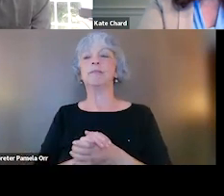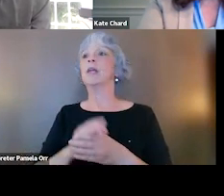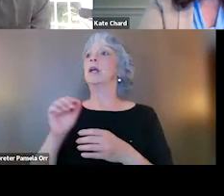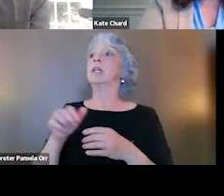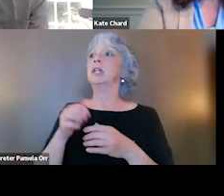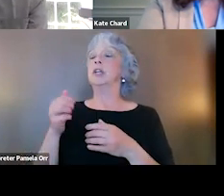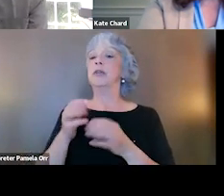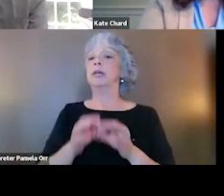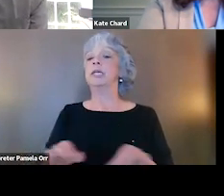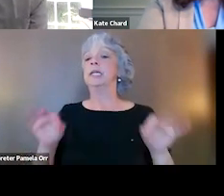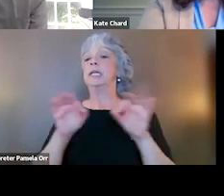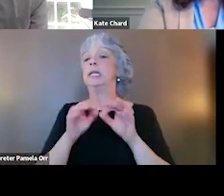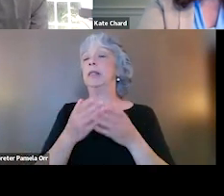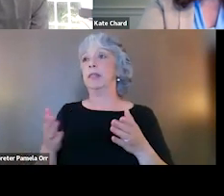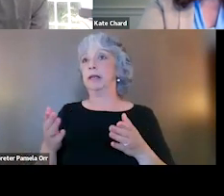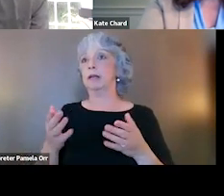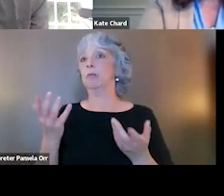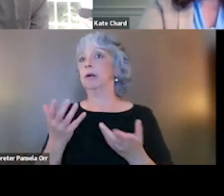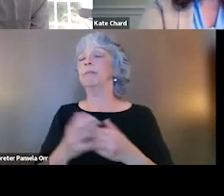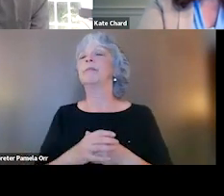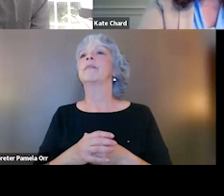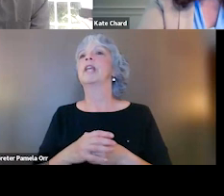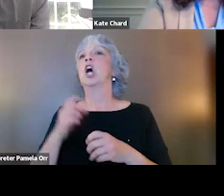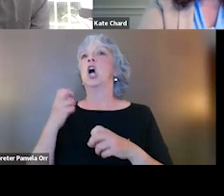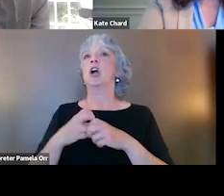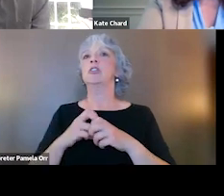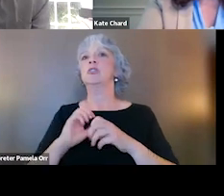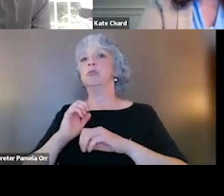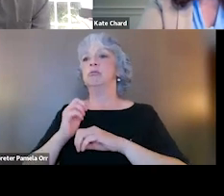which is sometimes harder to embed injustice settings, which is harm reduction.